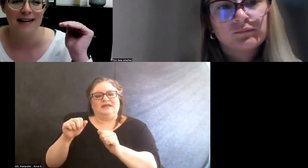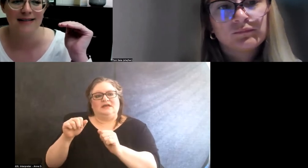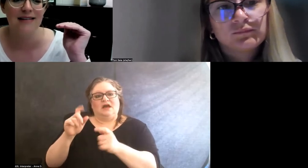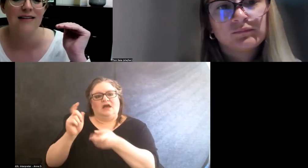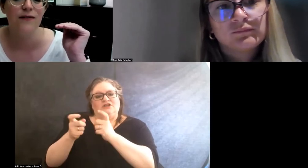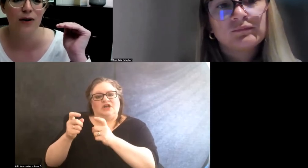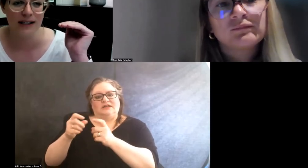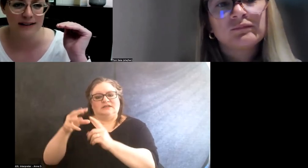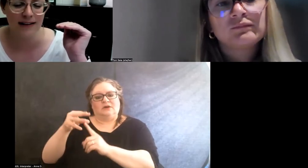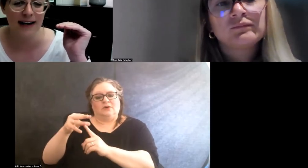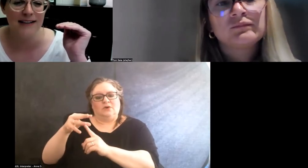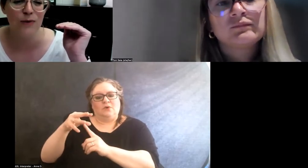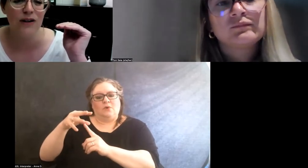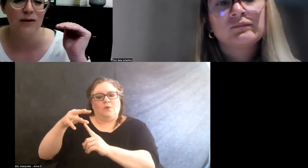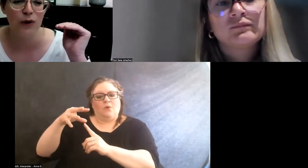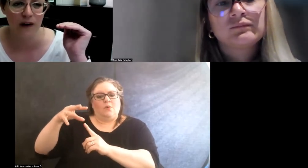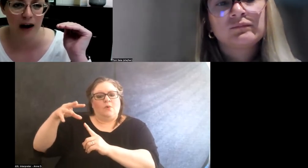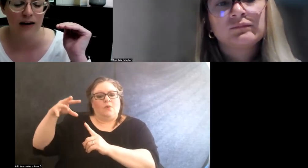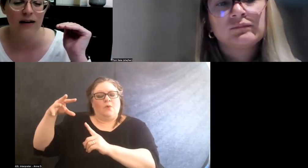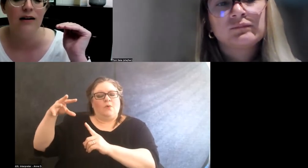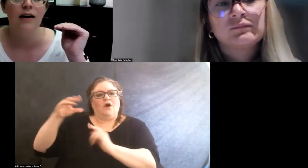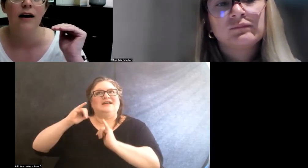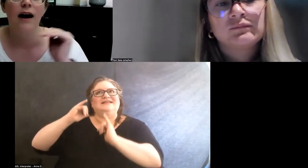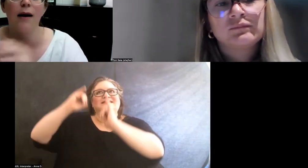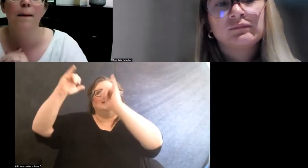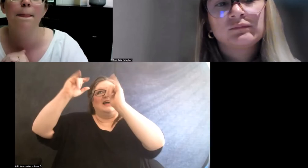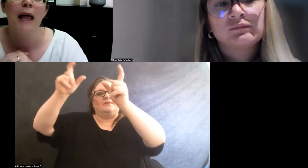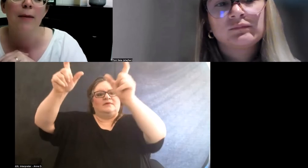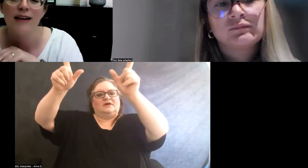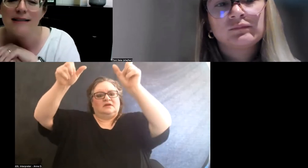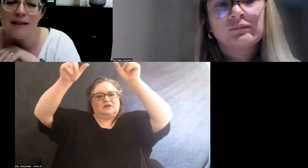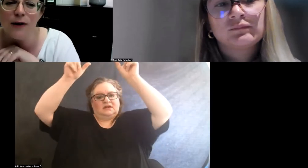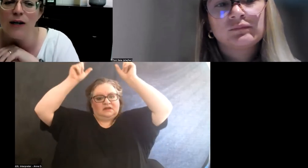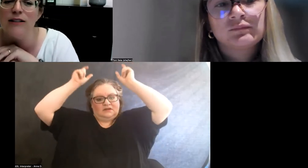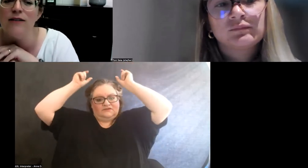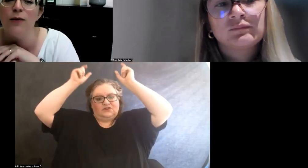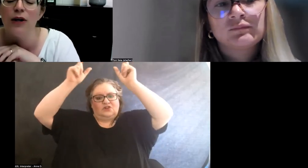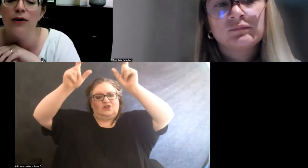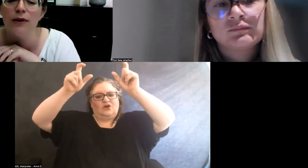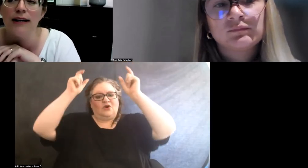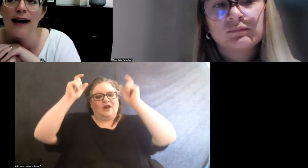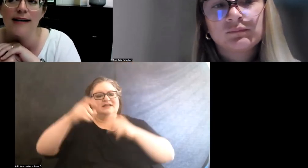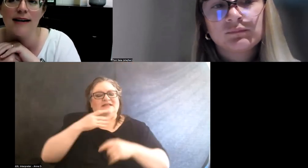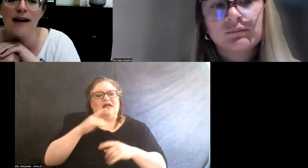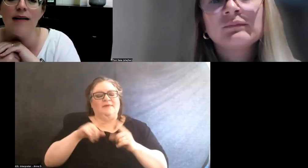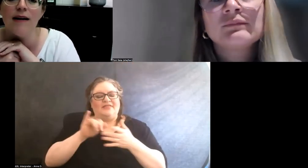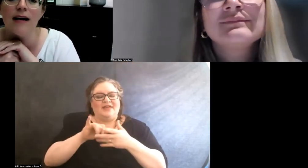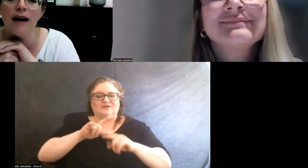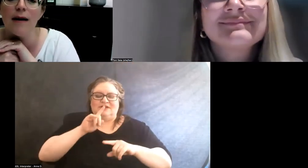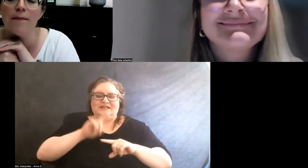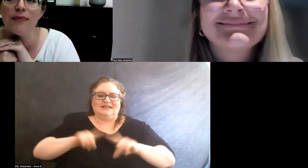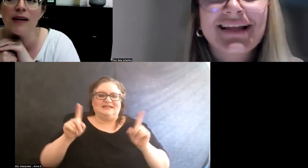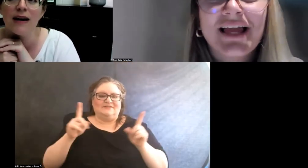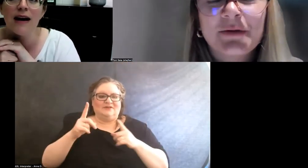as the fluorescent light would provide. But that's a different question from what you're really asking, I think.